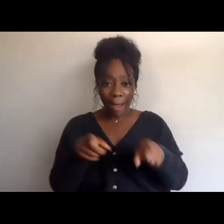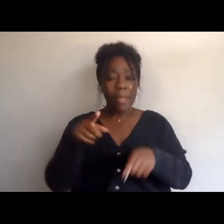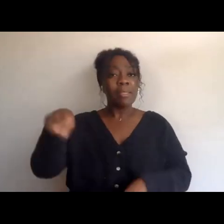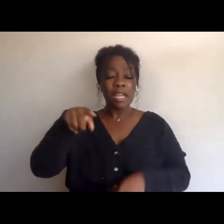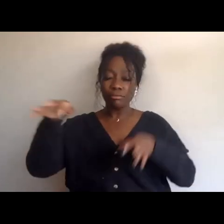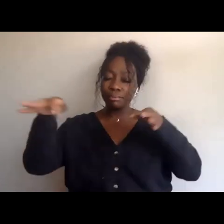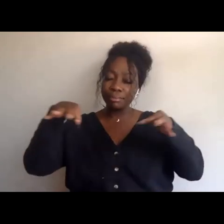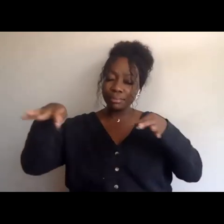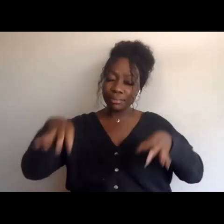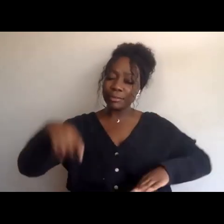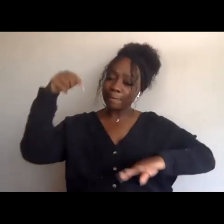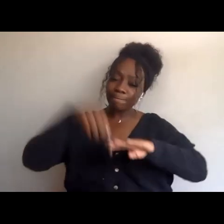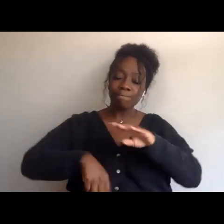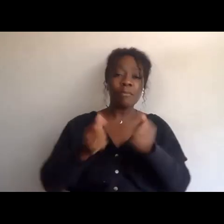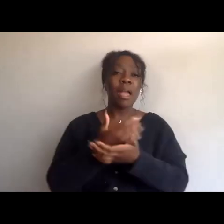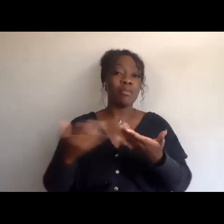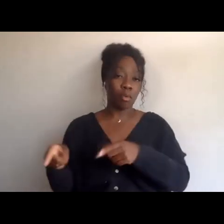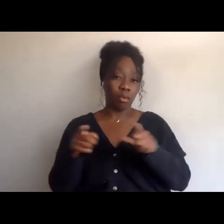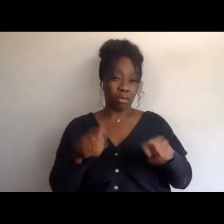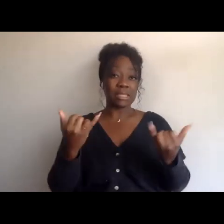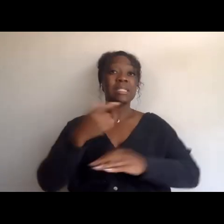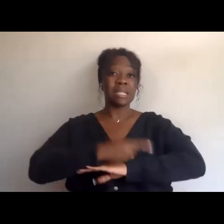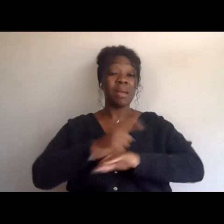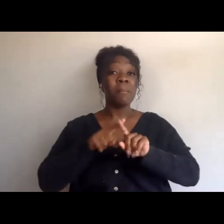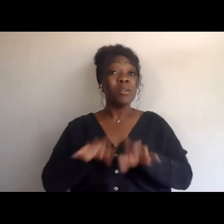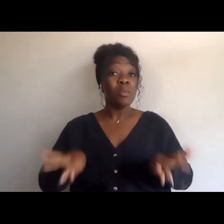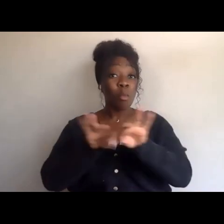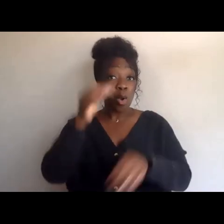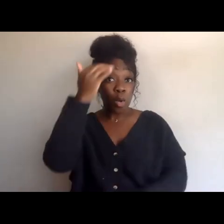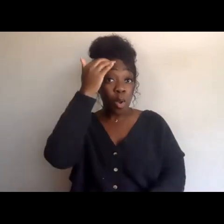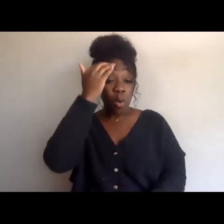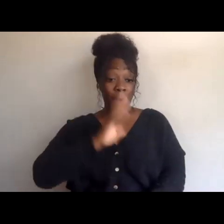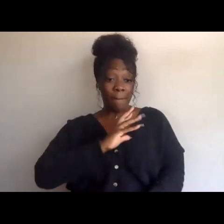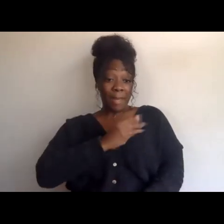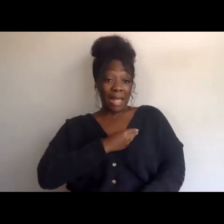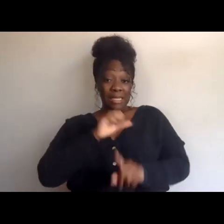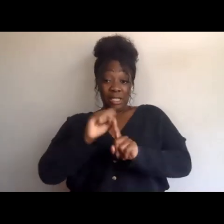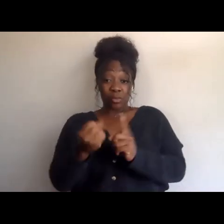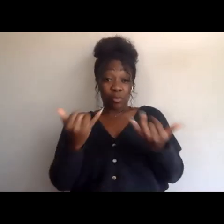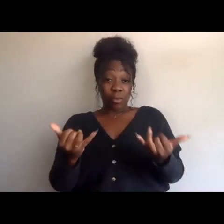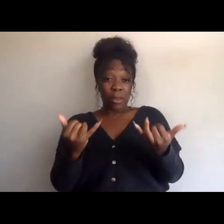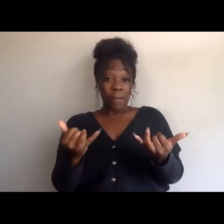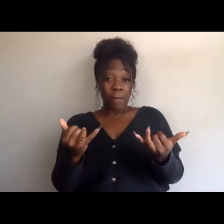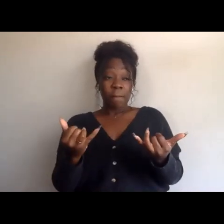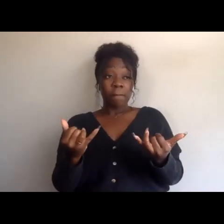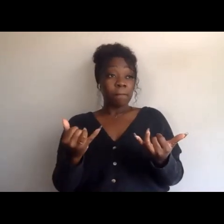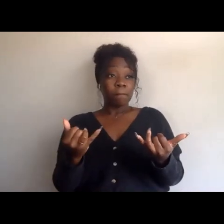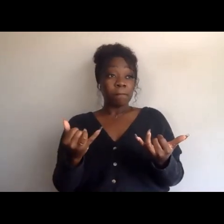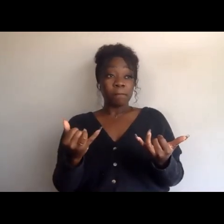But the fact of the matter is that what's happening in Palestine right now, it's not what the American media